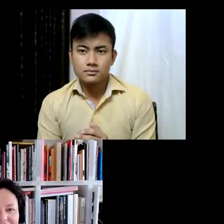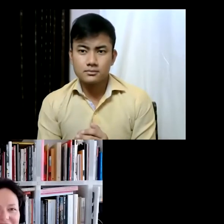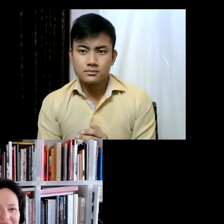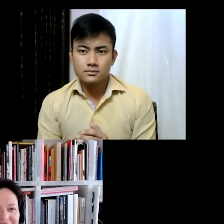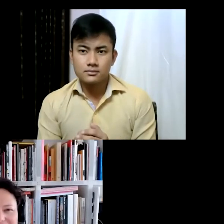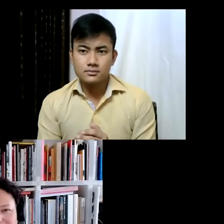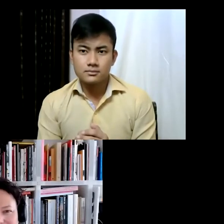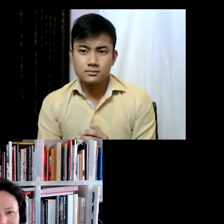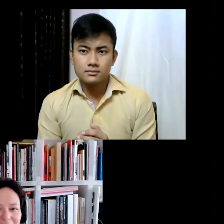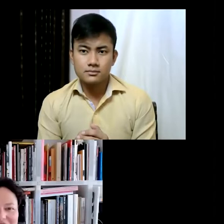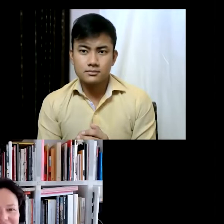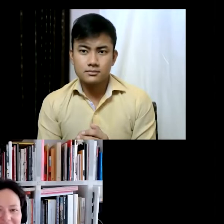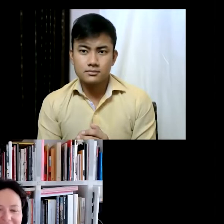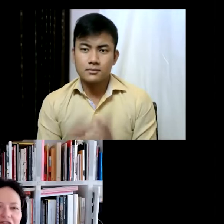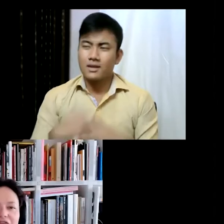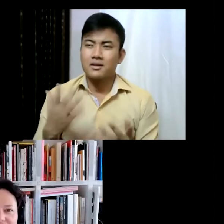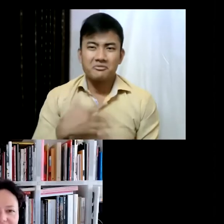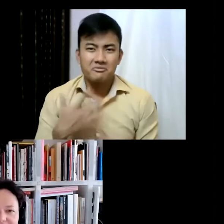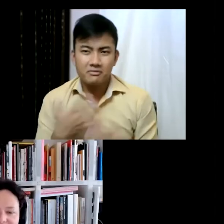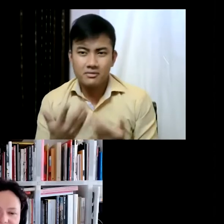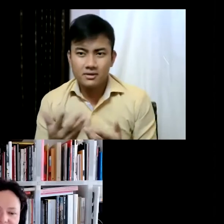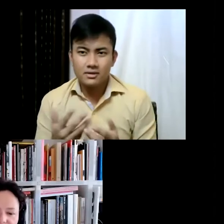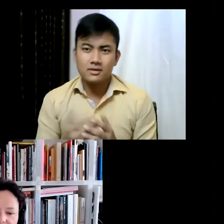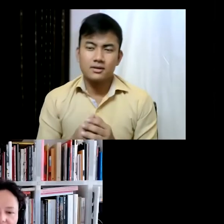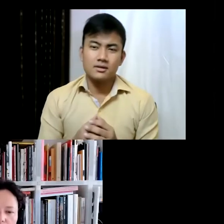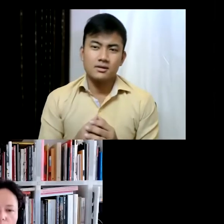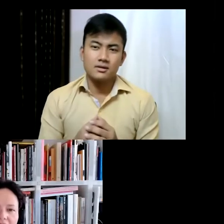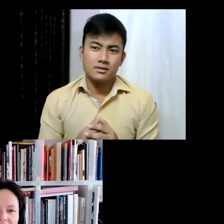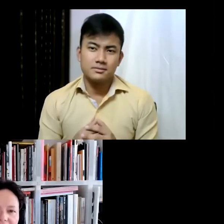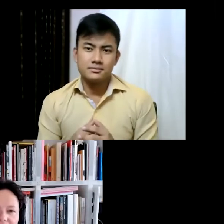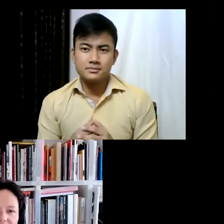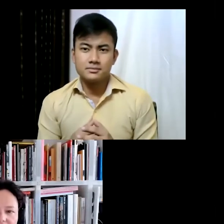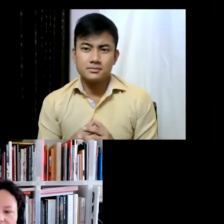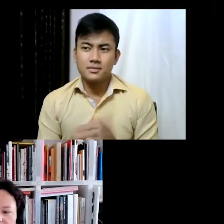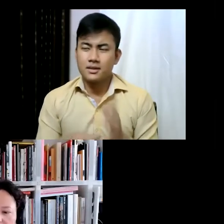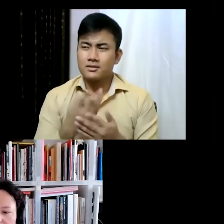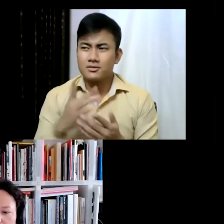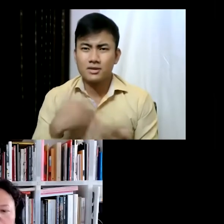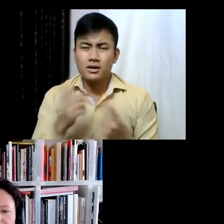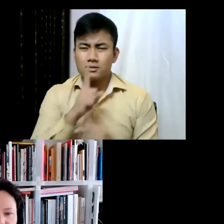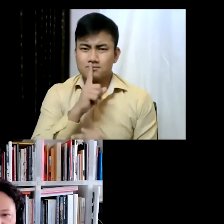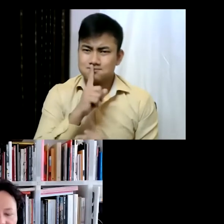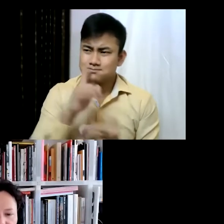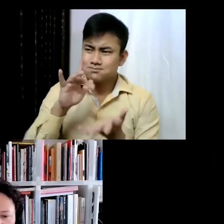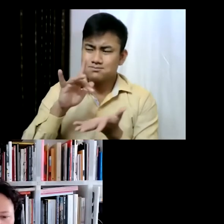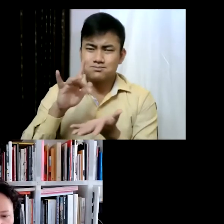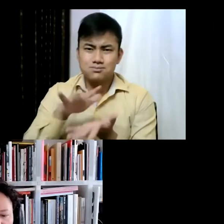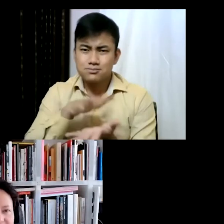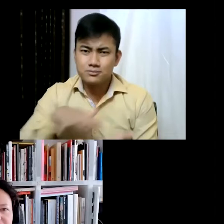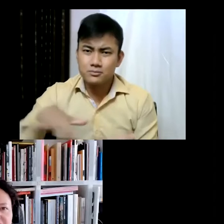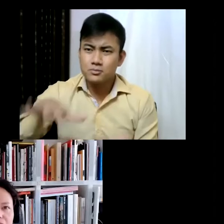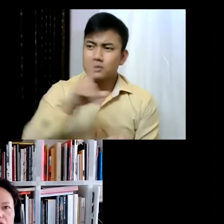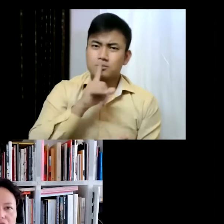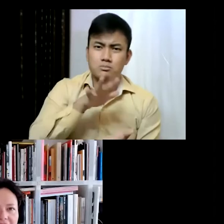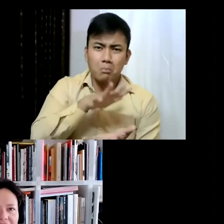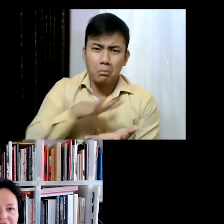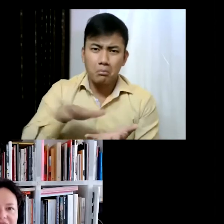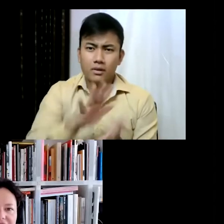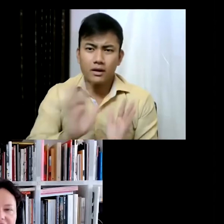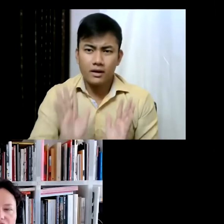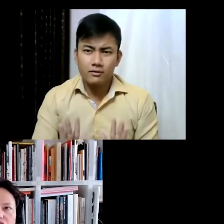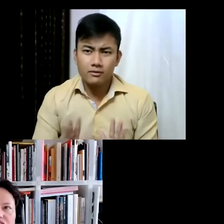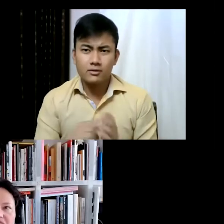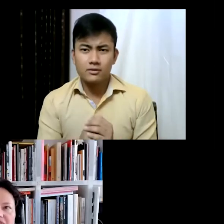I hate to say normal, but it felt uh quite, uh quiet... and accessible and you know there are